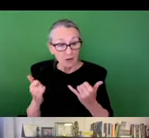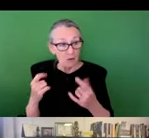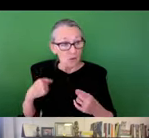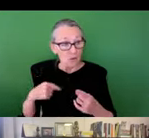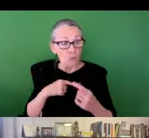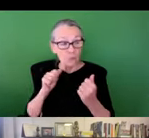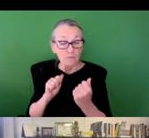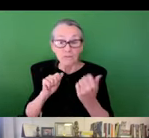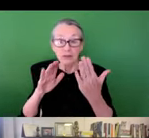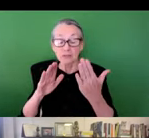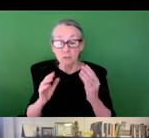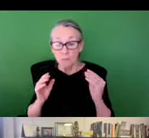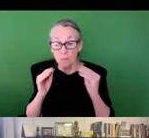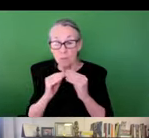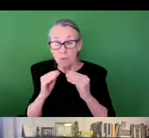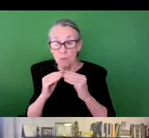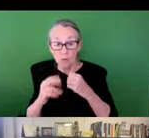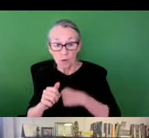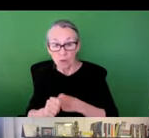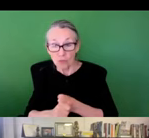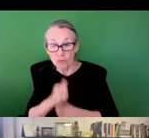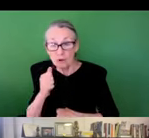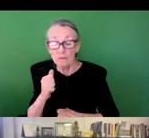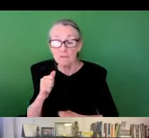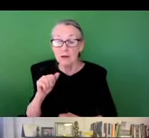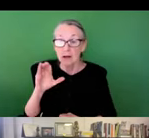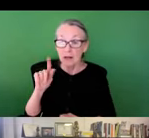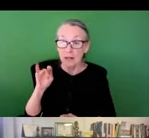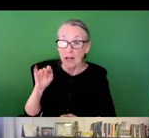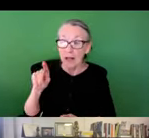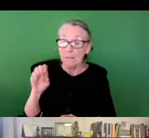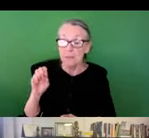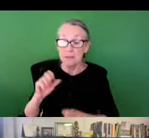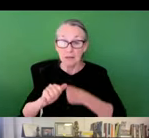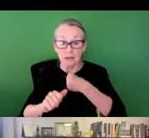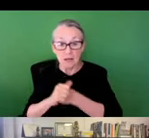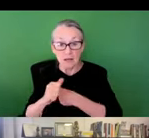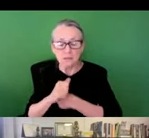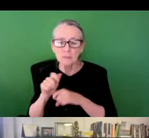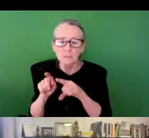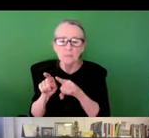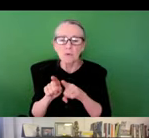, not only are we facing the growing threat of climate